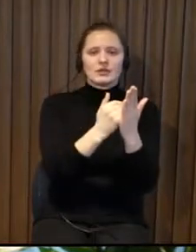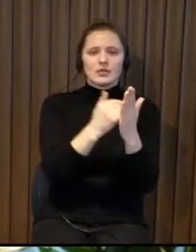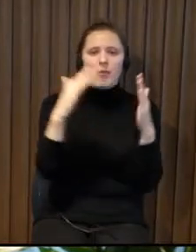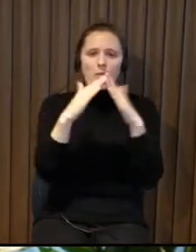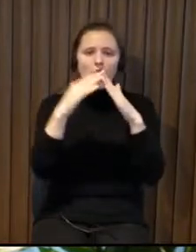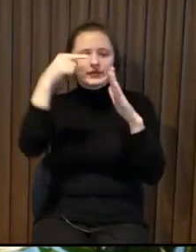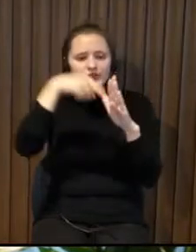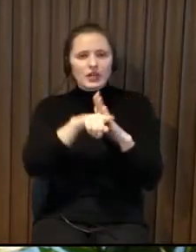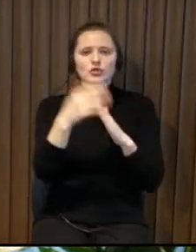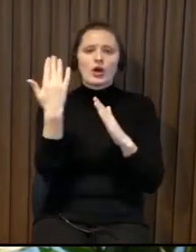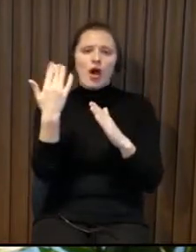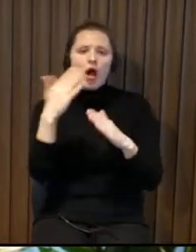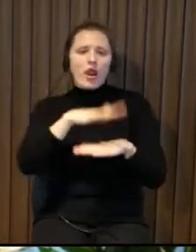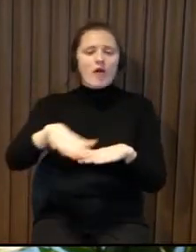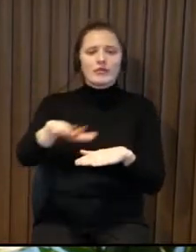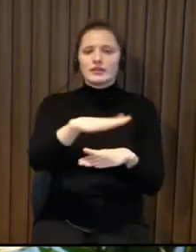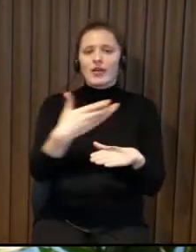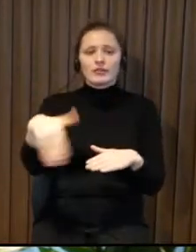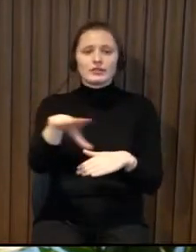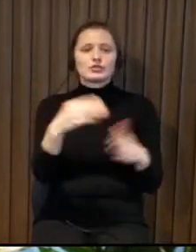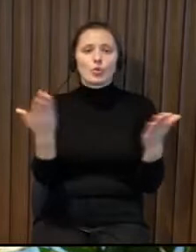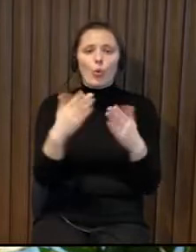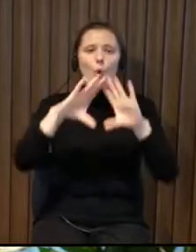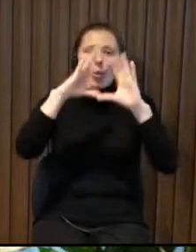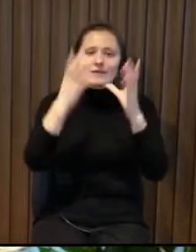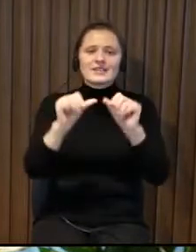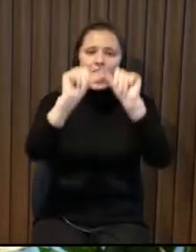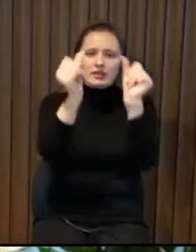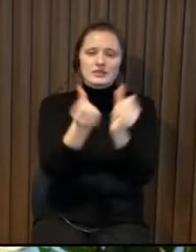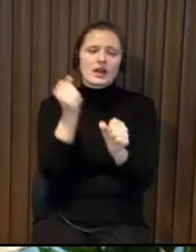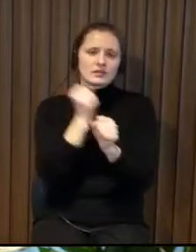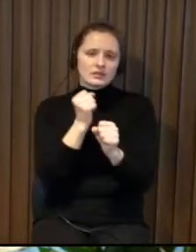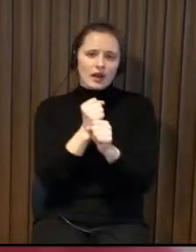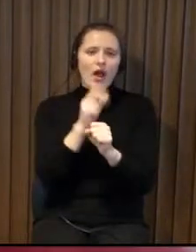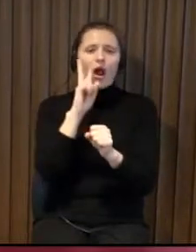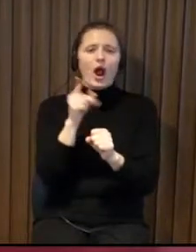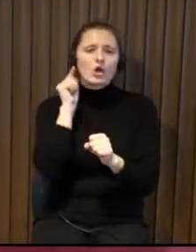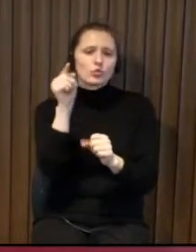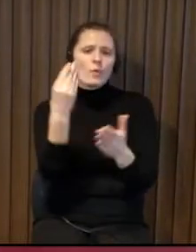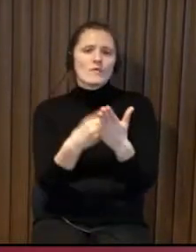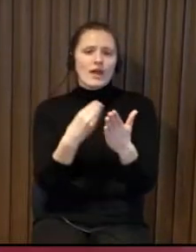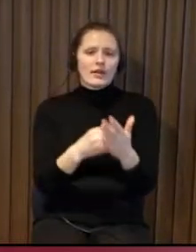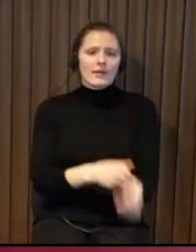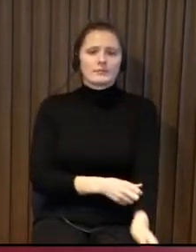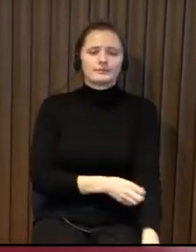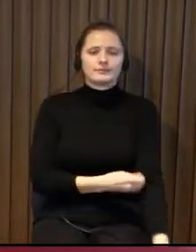need we will make it so now we make a design universal for everyone how do you evaluate it